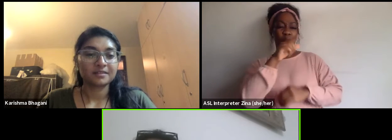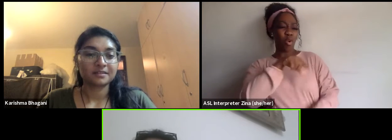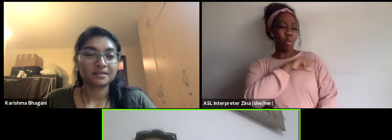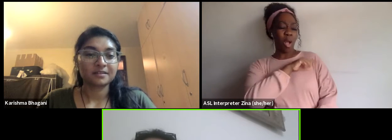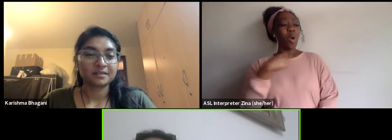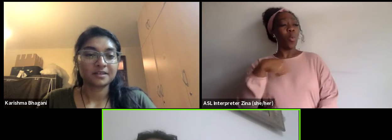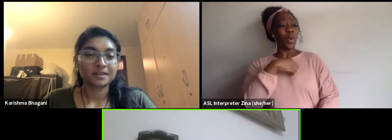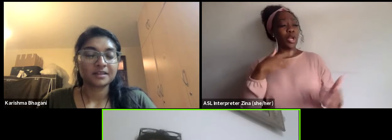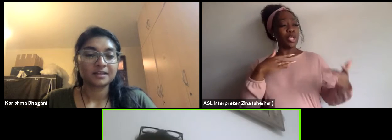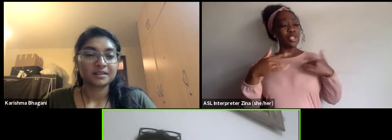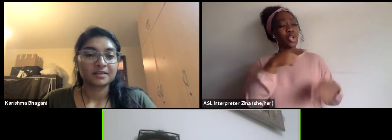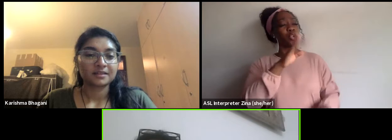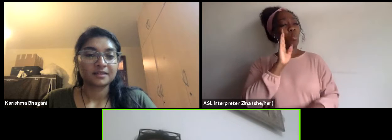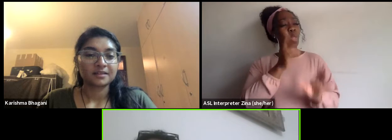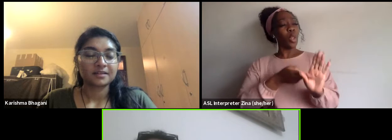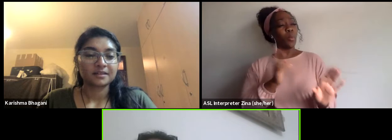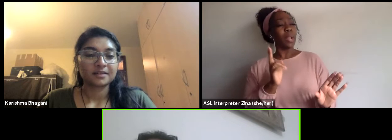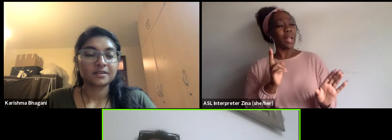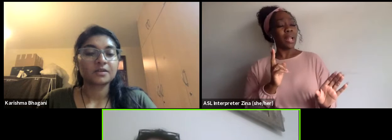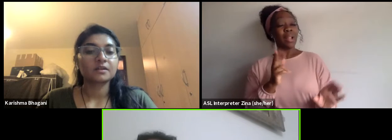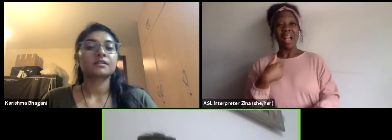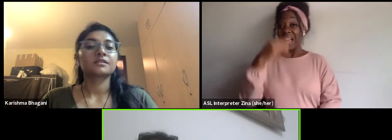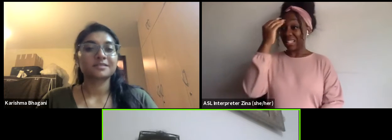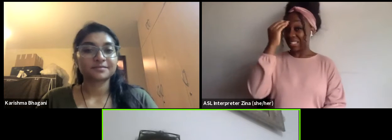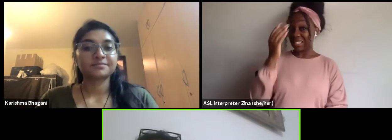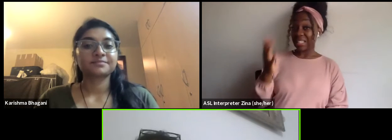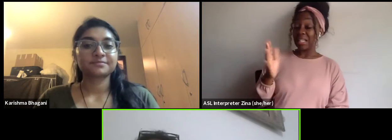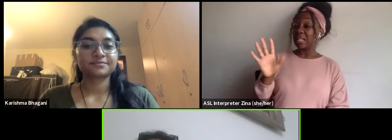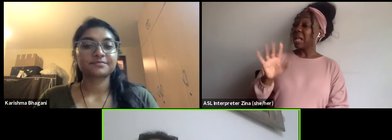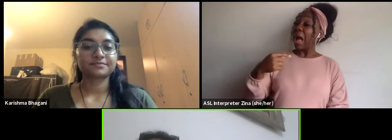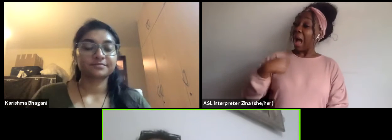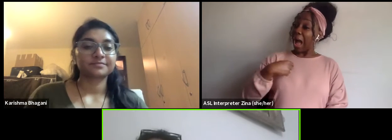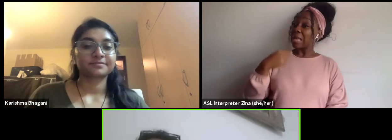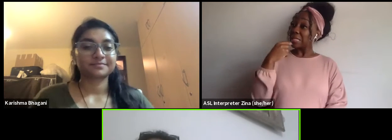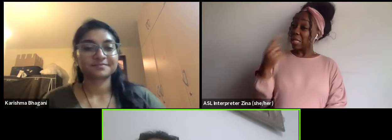And I said I give you my woman words, I would stay